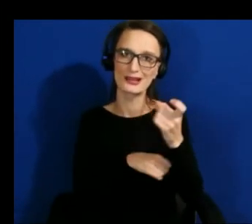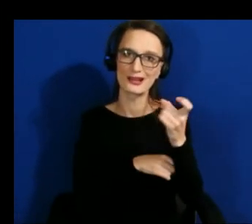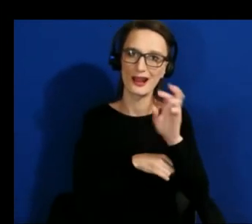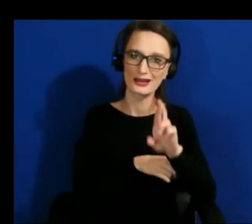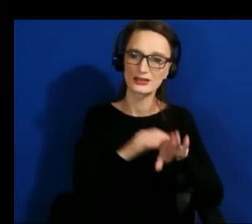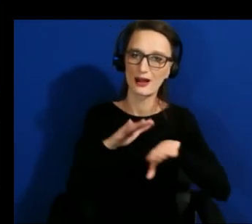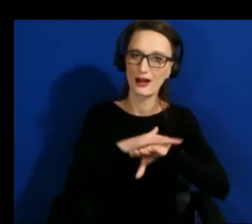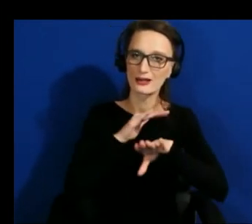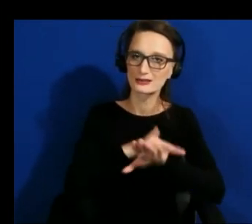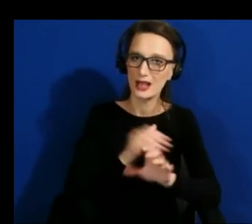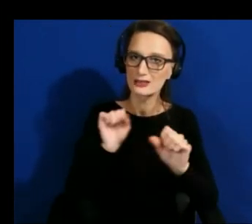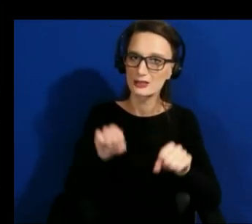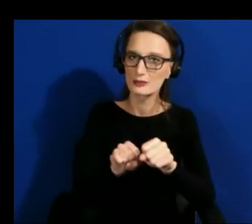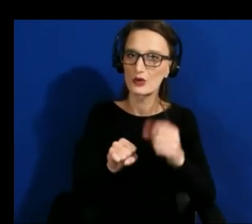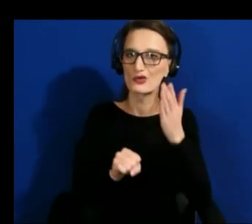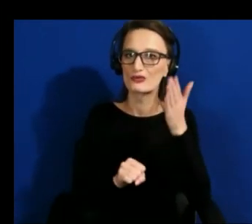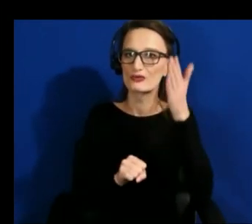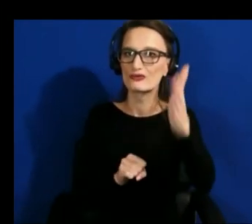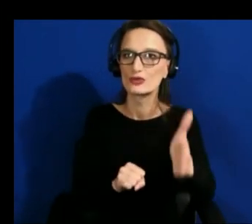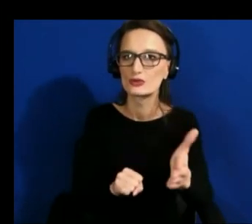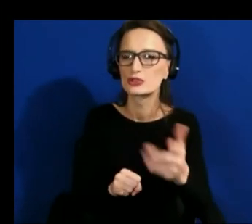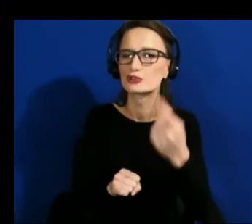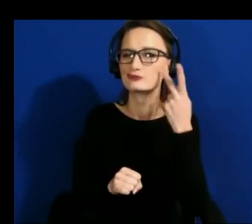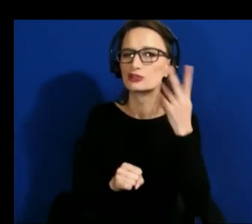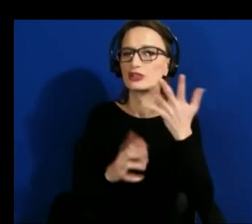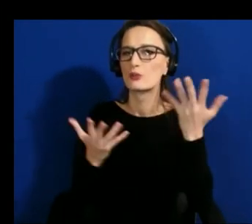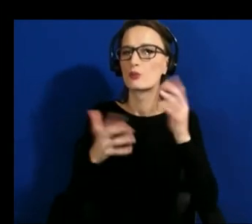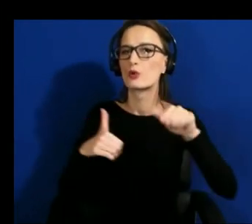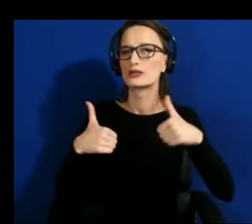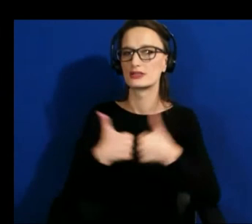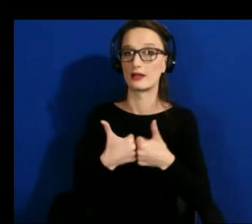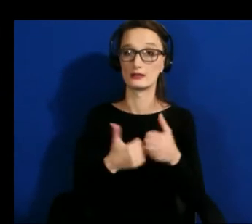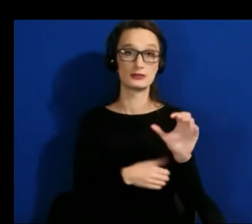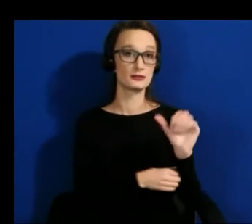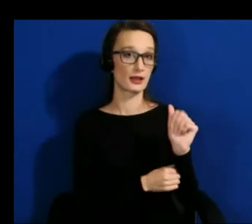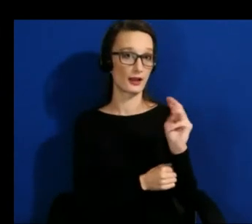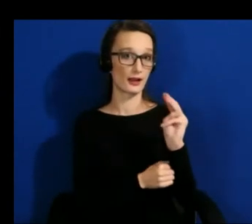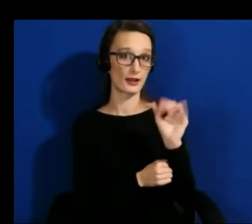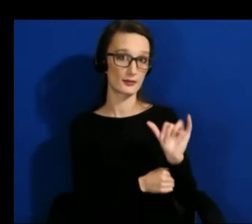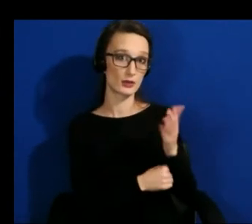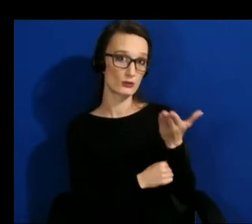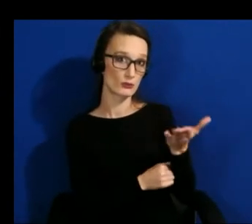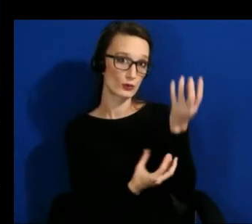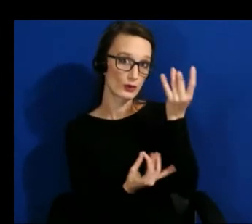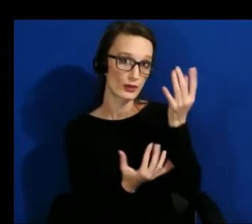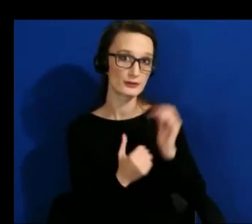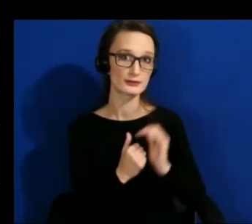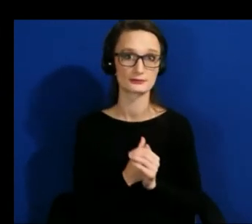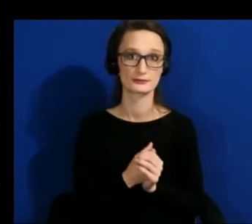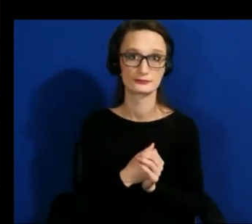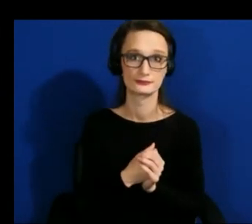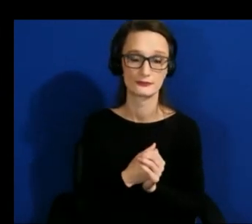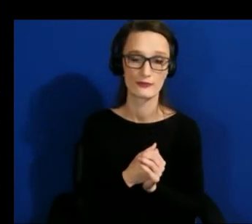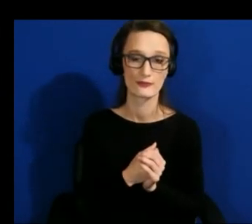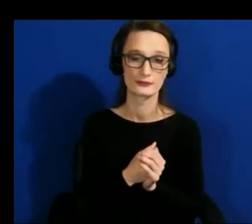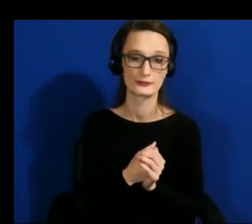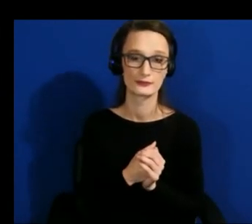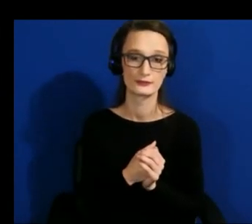so um amy what do you think yeah so i think there's sort of three main challenges that